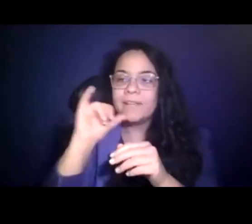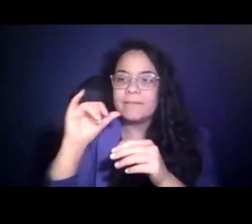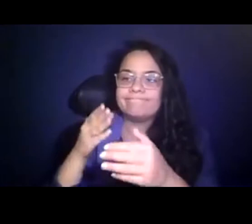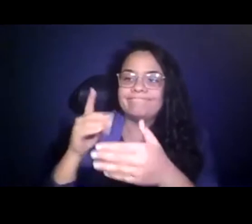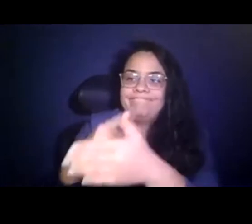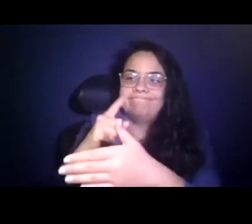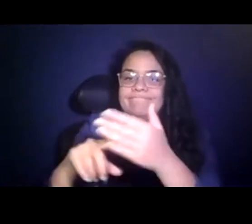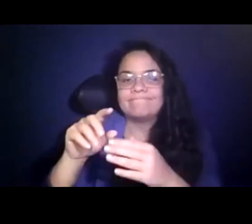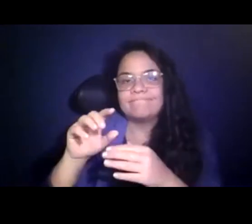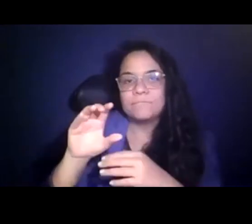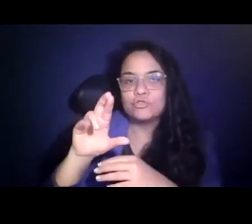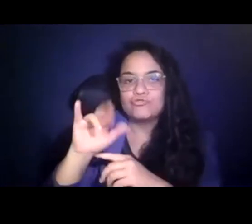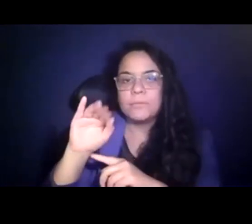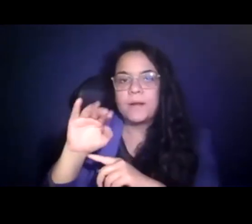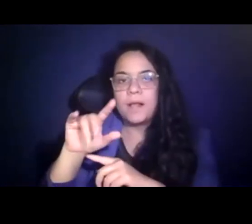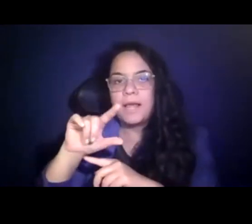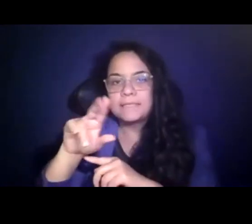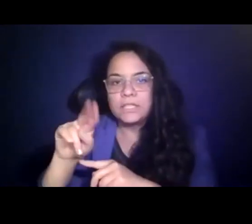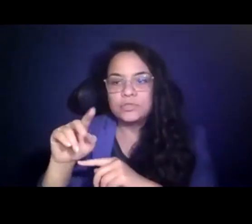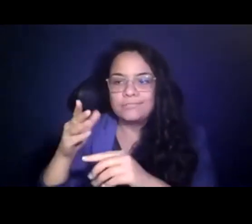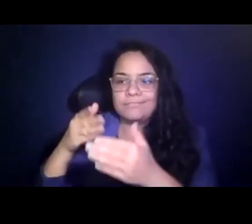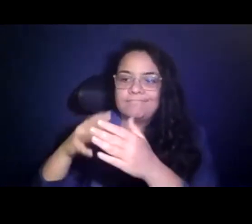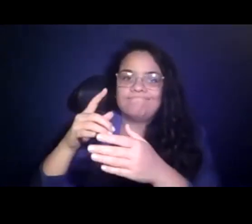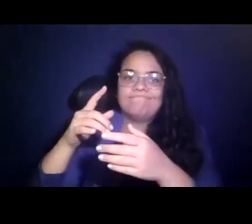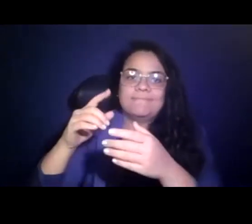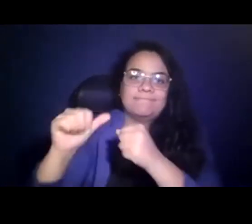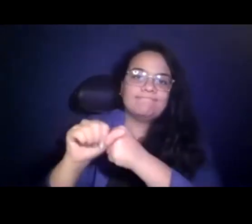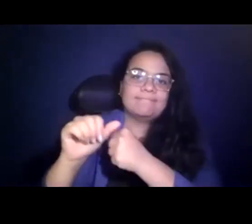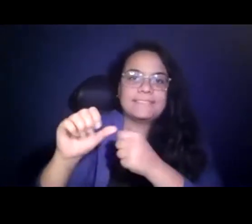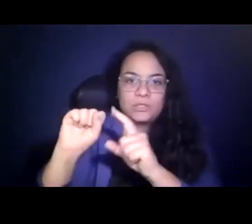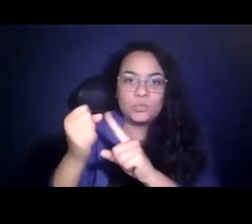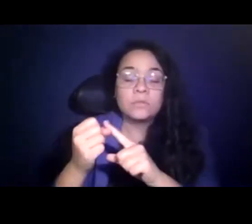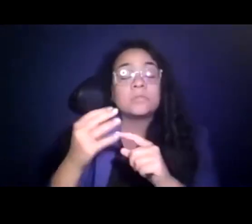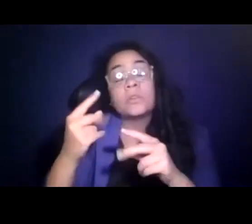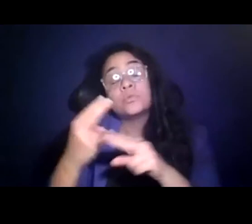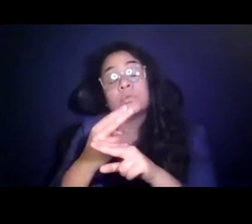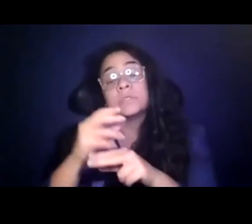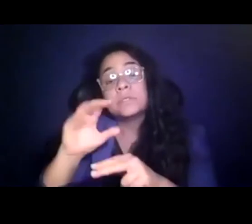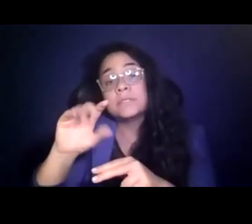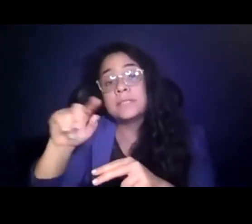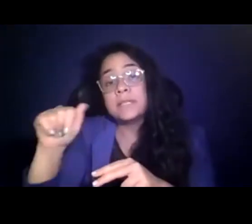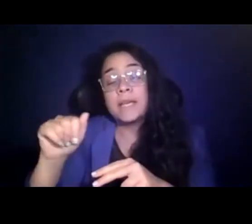15:18:27 utilizing tools like all-transit and transit centers equity dashboard and hiring